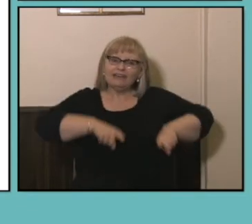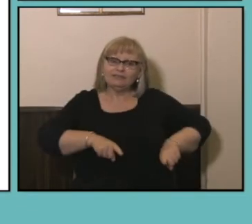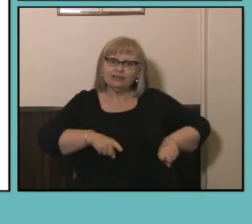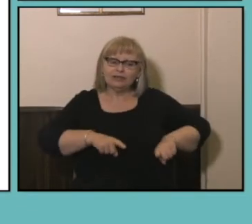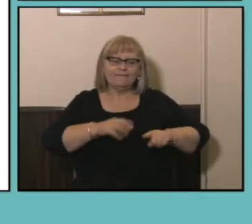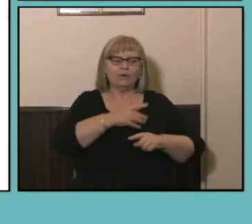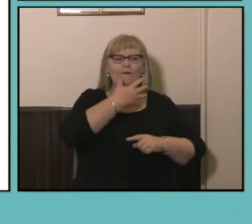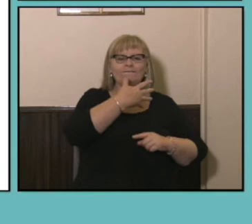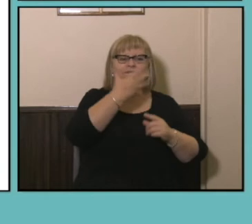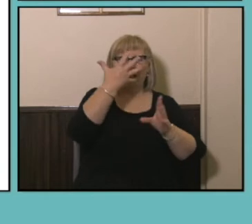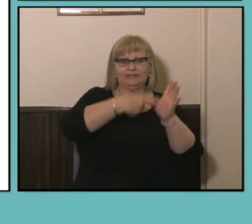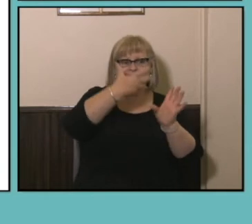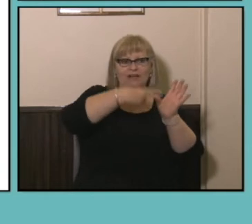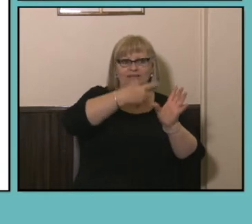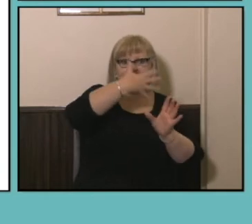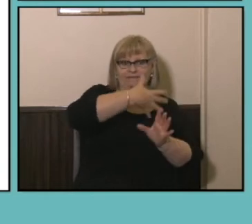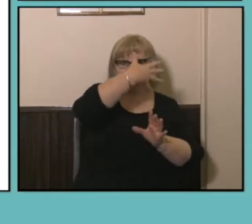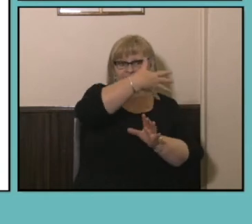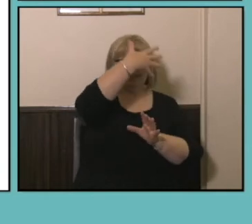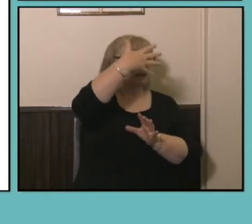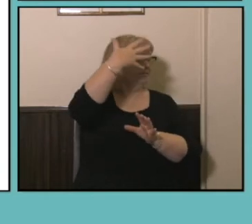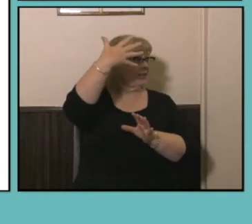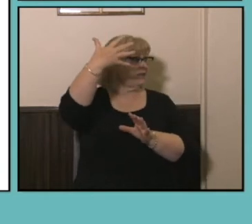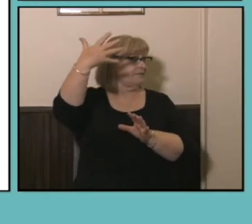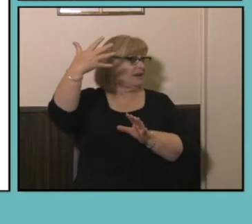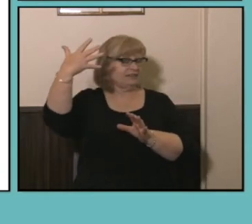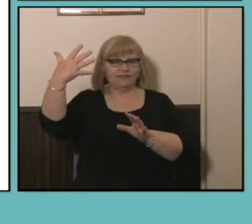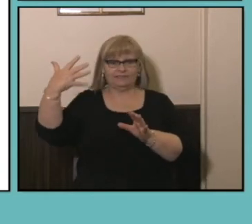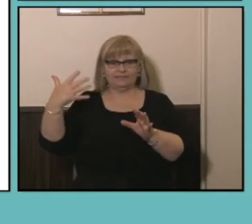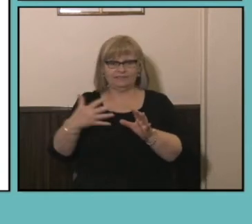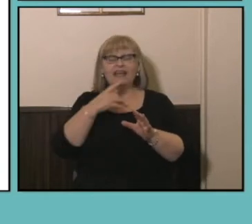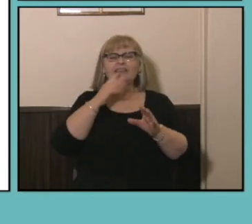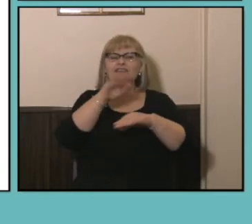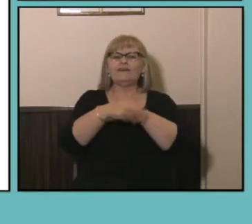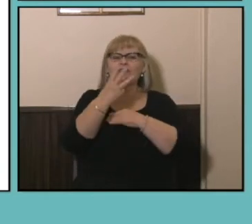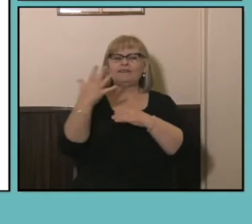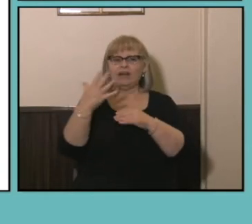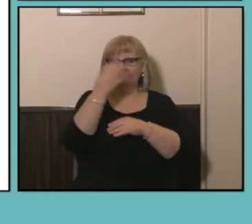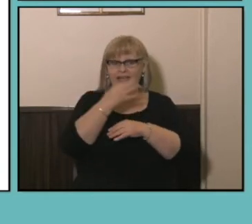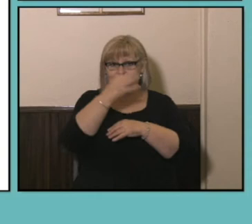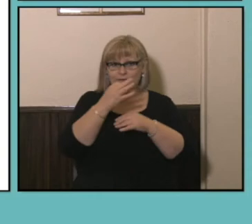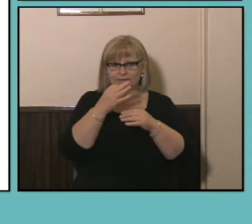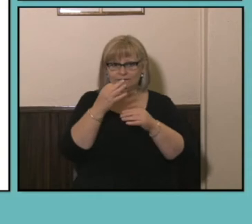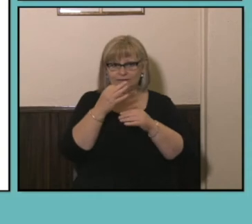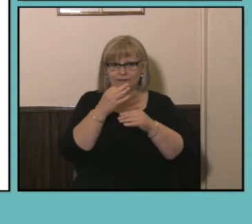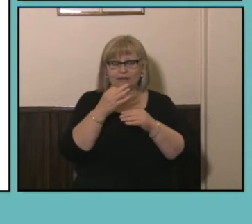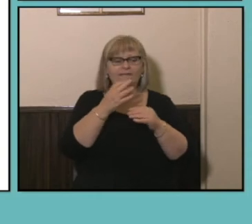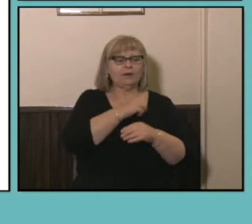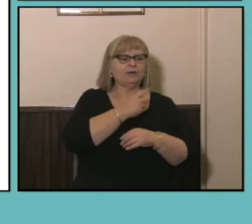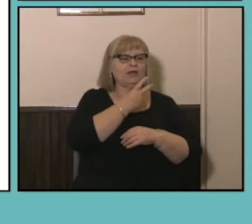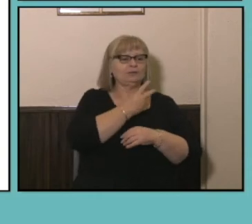which is already above 35 hours per week on average by 25 to 29 for men